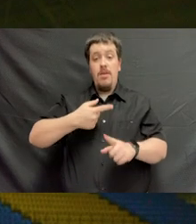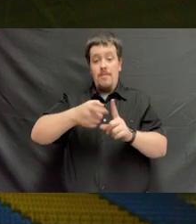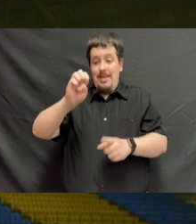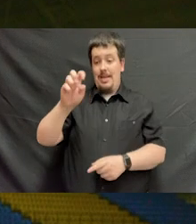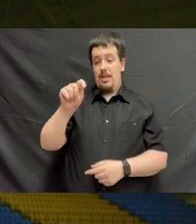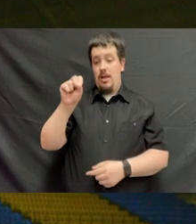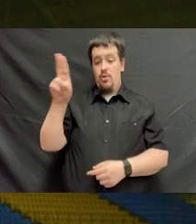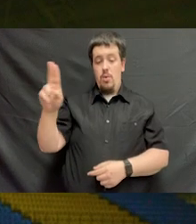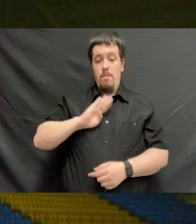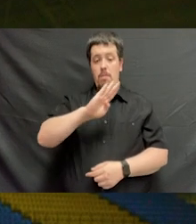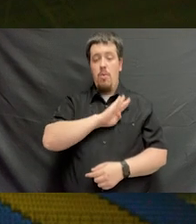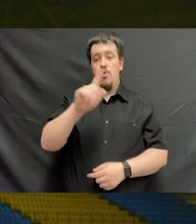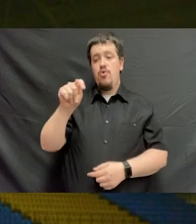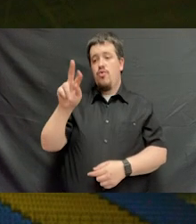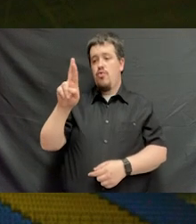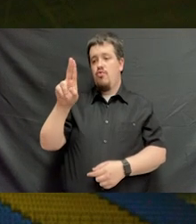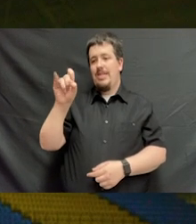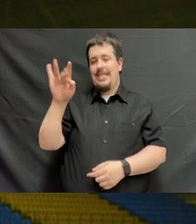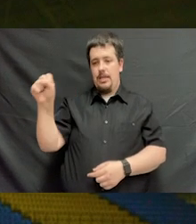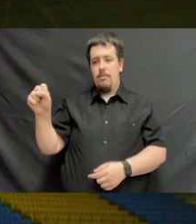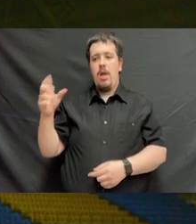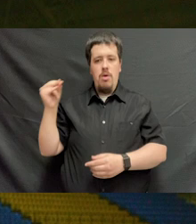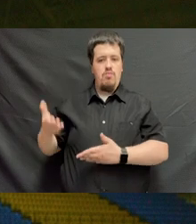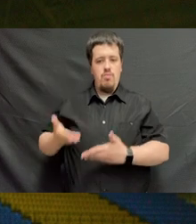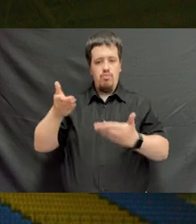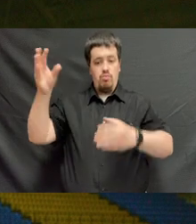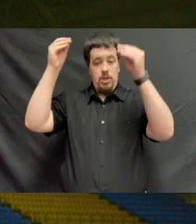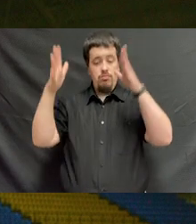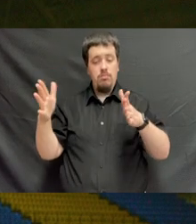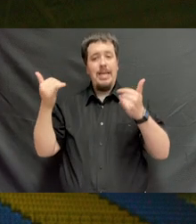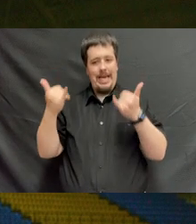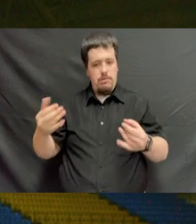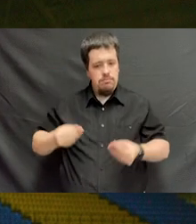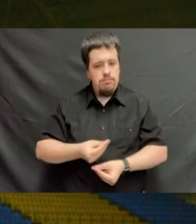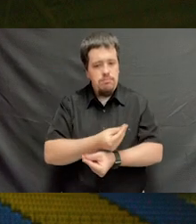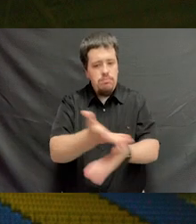by the East Tennessee State University Board of Trustees and upon the recommendation of your faculty,